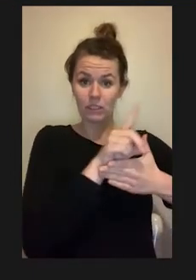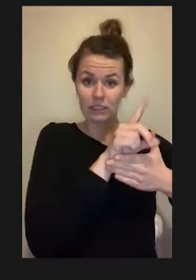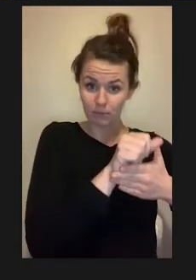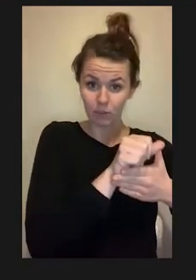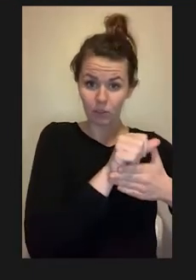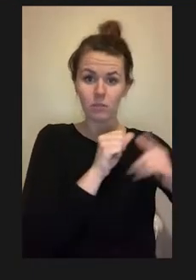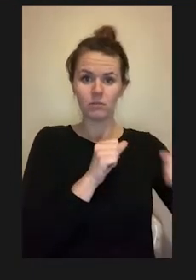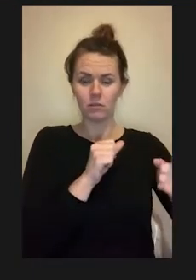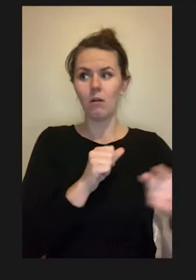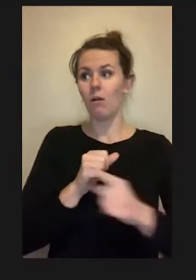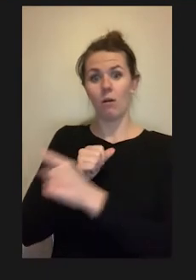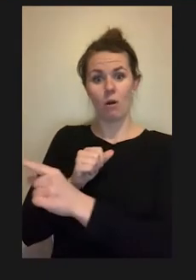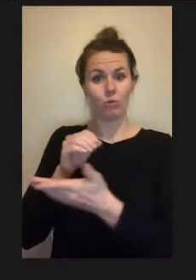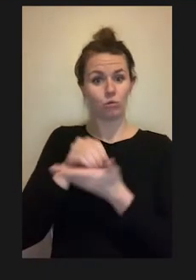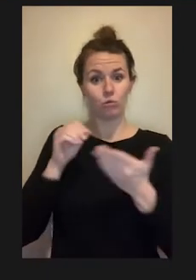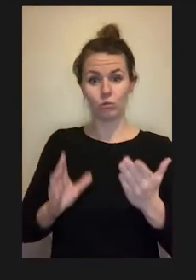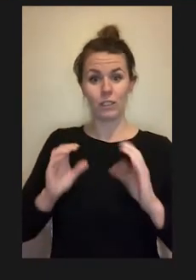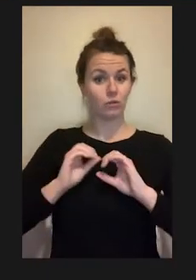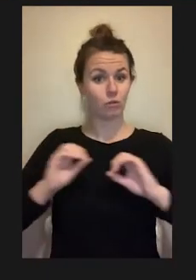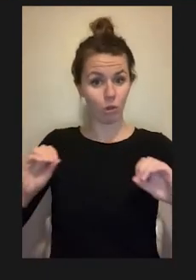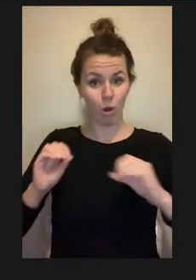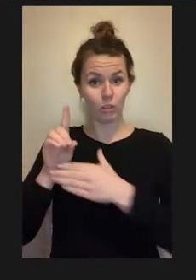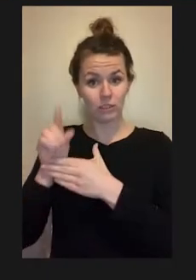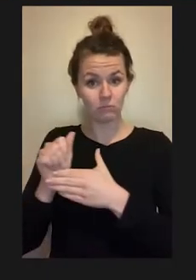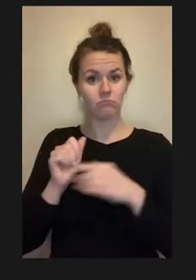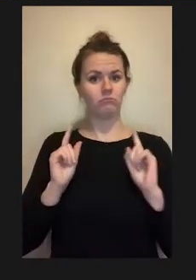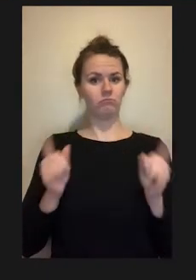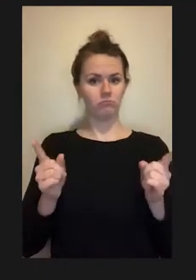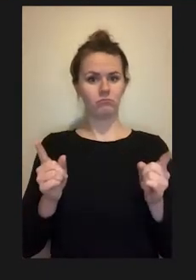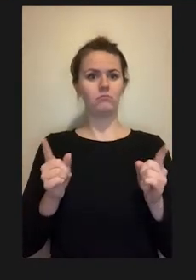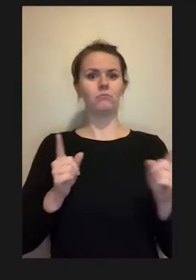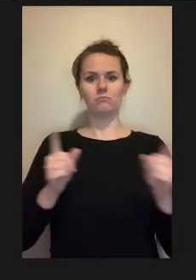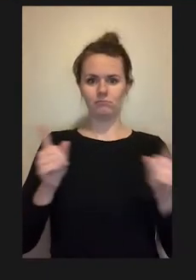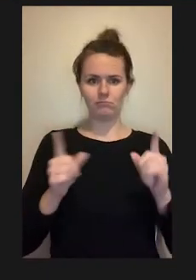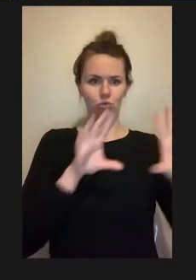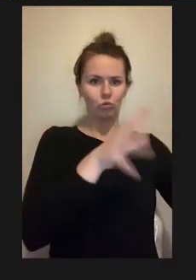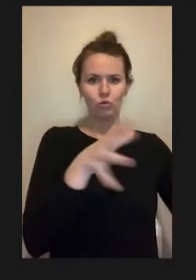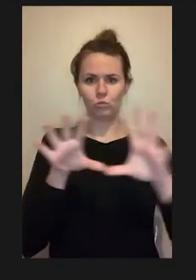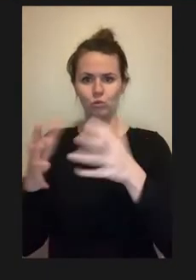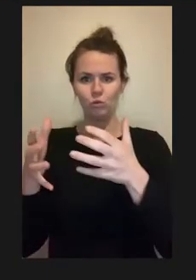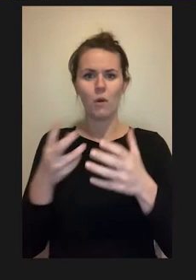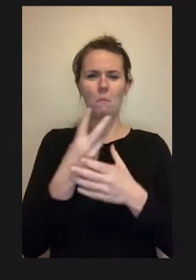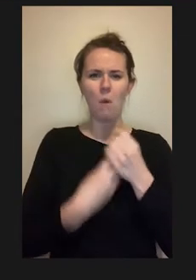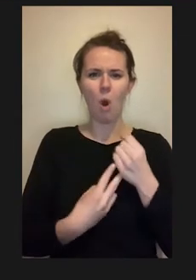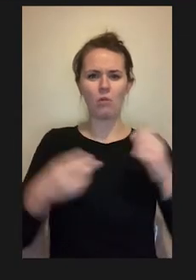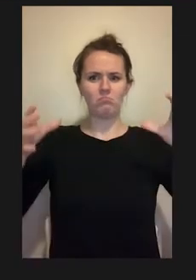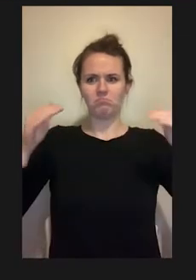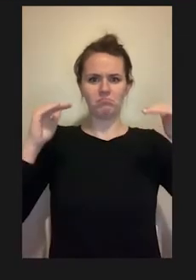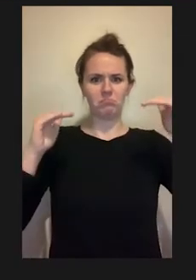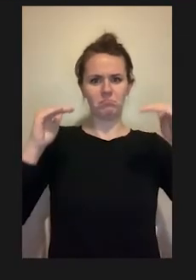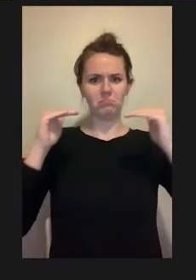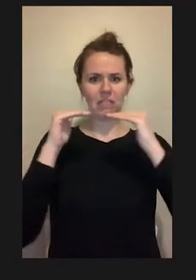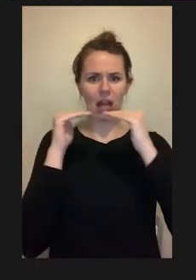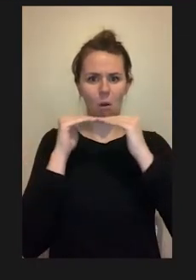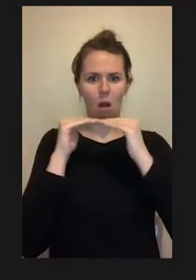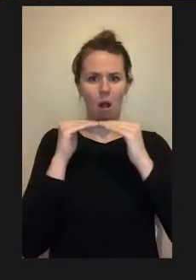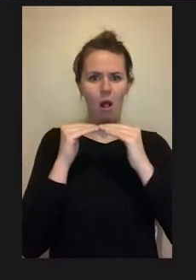wanting to enroll in post-secondary education in the sciences and engineering; however